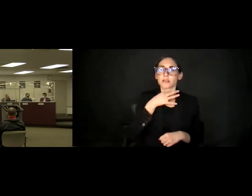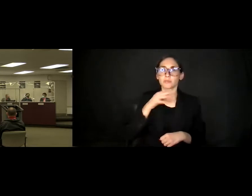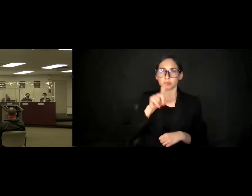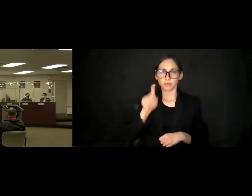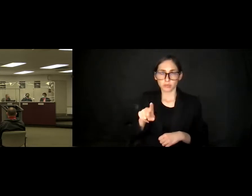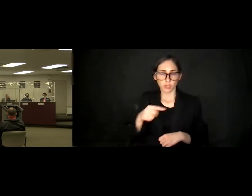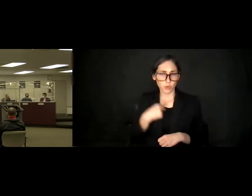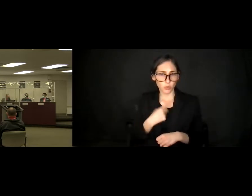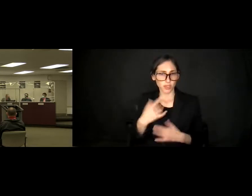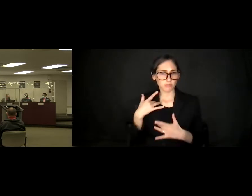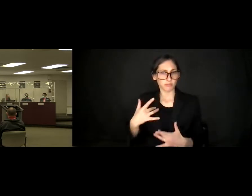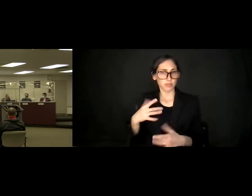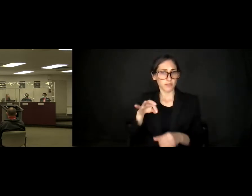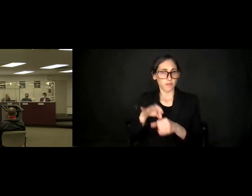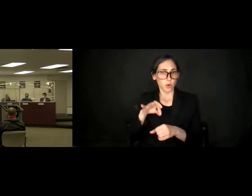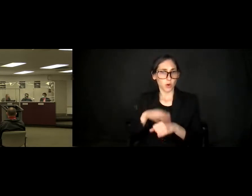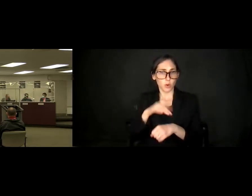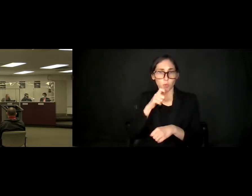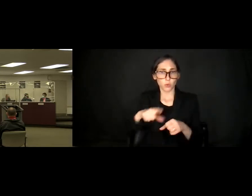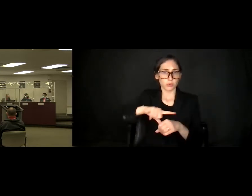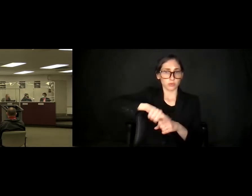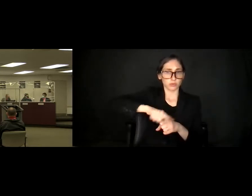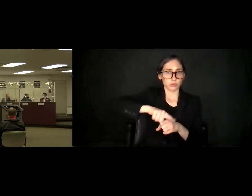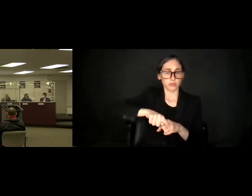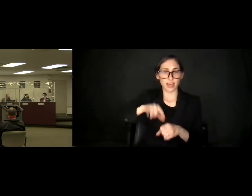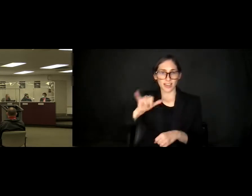traditionally on the ones closest to us. And these seven are the ones closest to us. Yes.